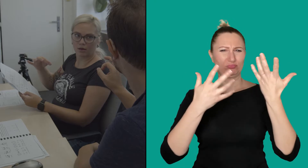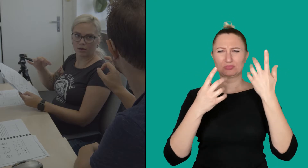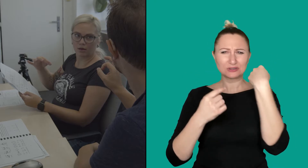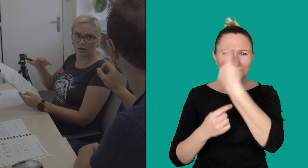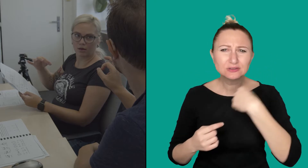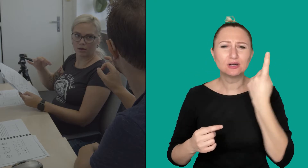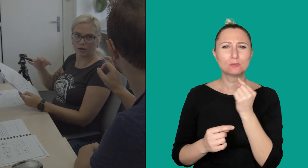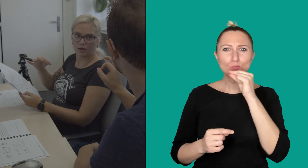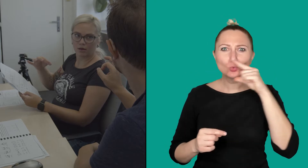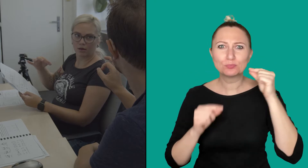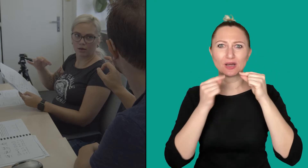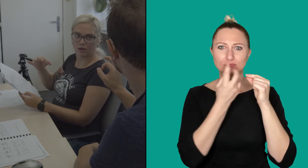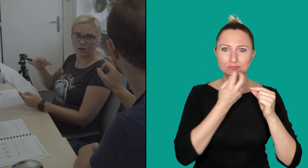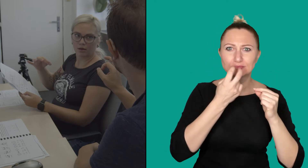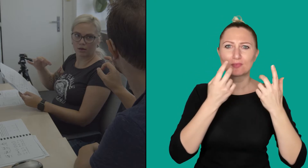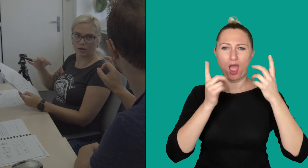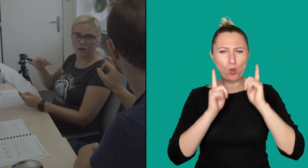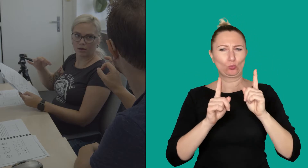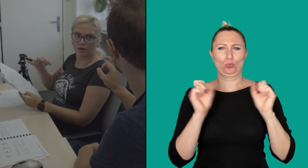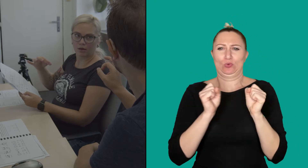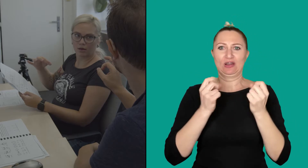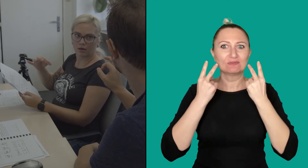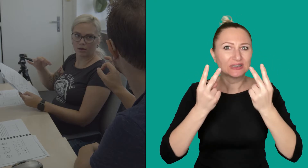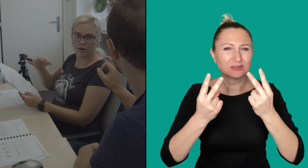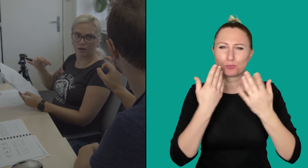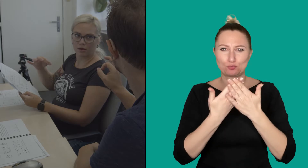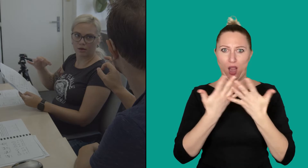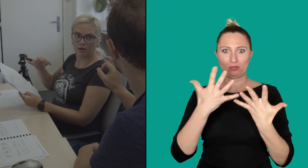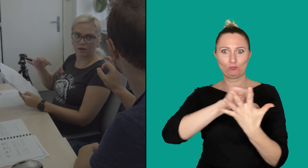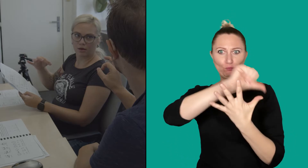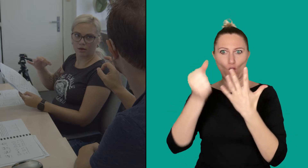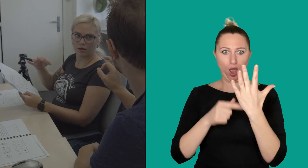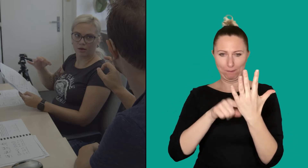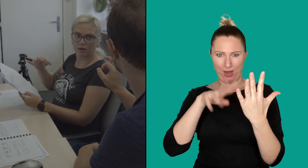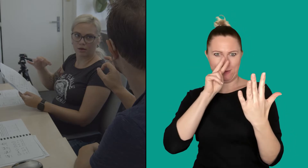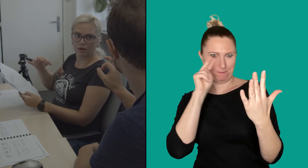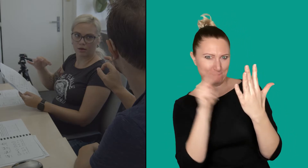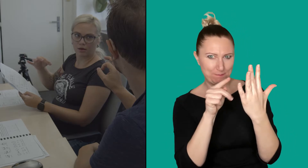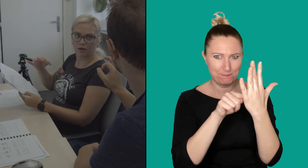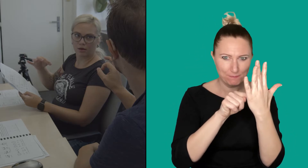the orientation of the hand, the face and the mouth. It is also essential to watch, for example, the shape of the hand